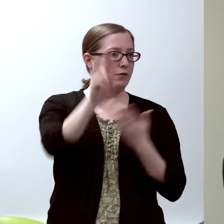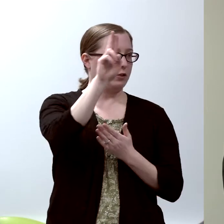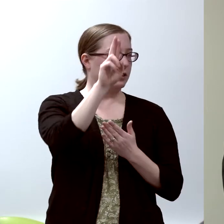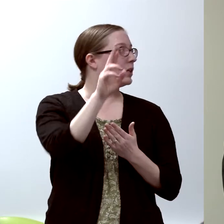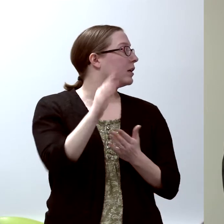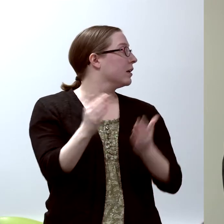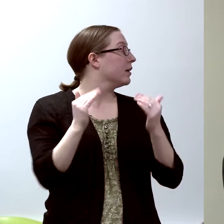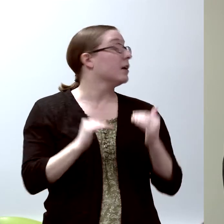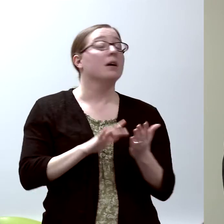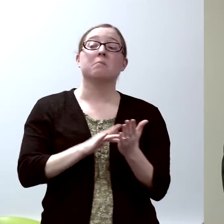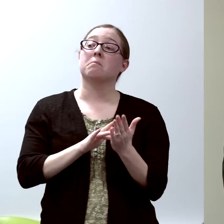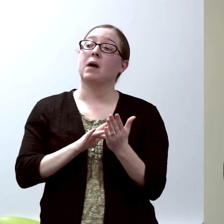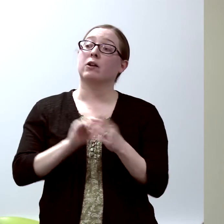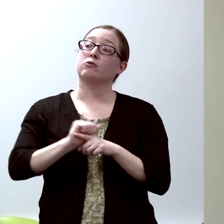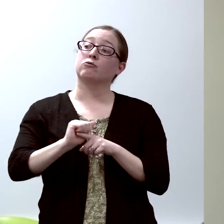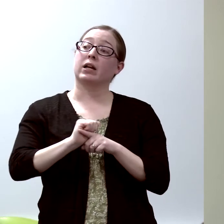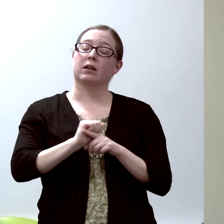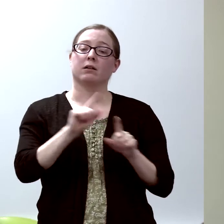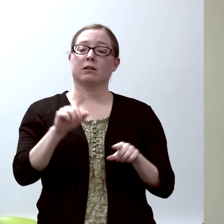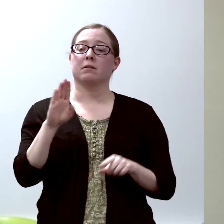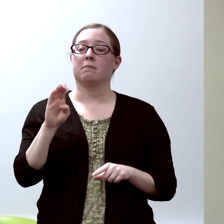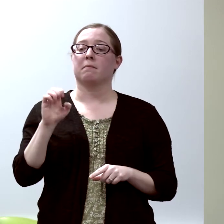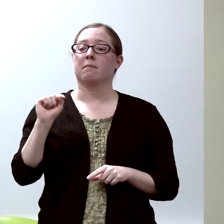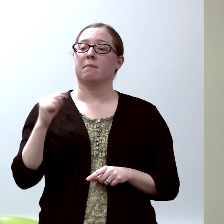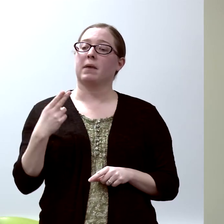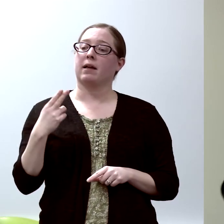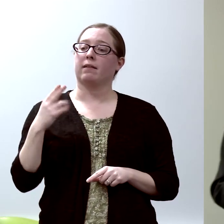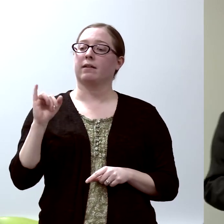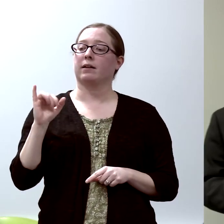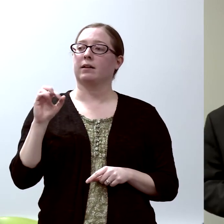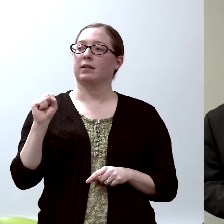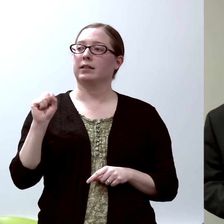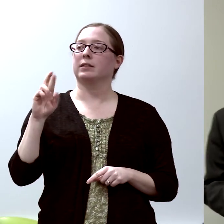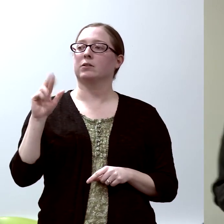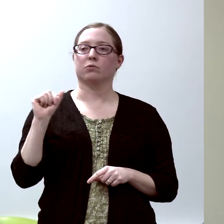So then for my medical training, I went to Beth Israel Hospital in Boston...